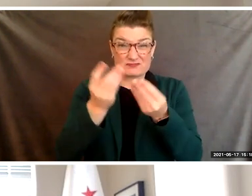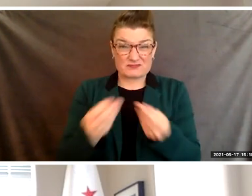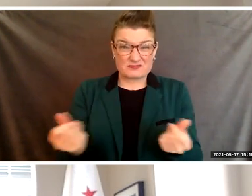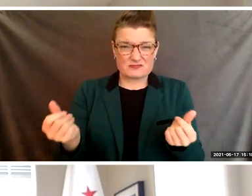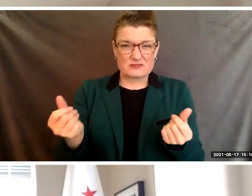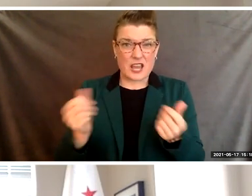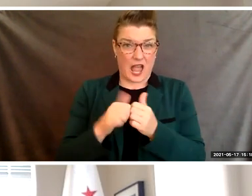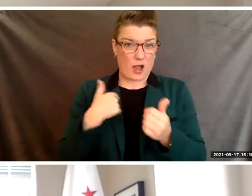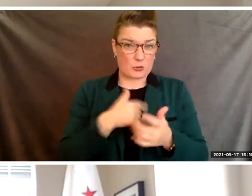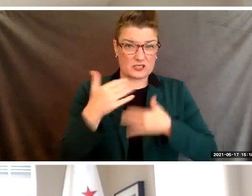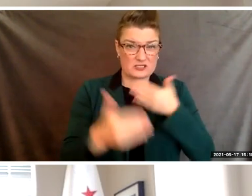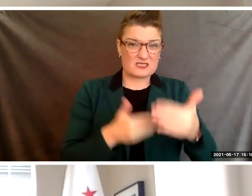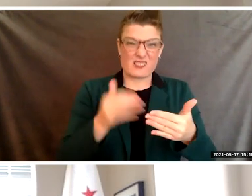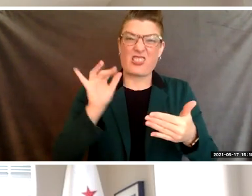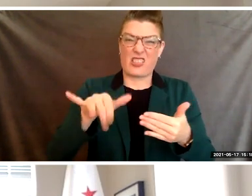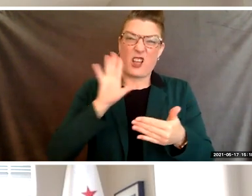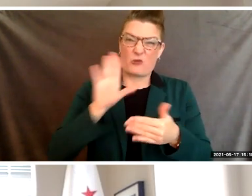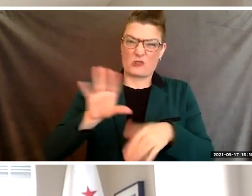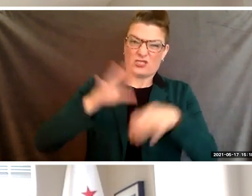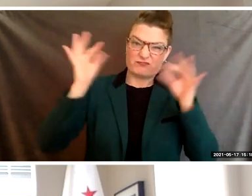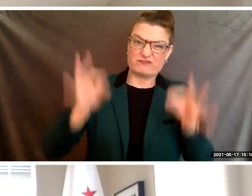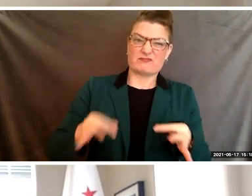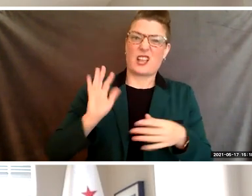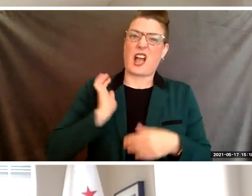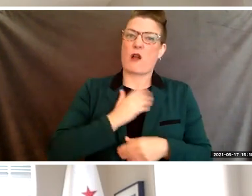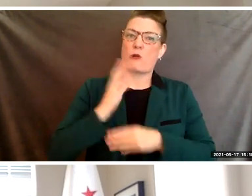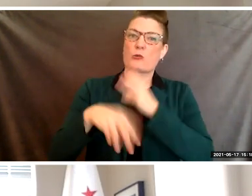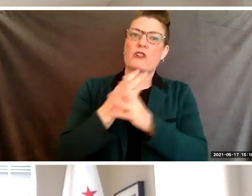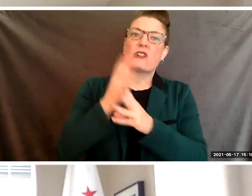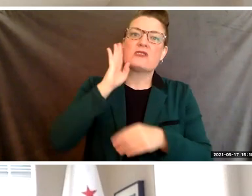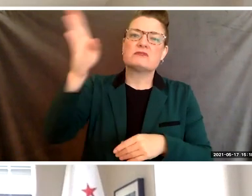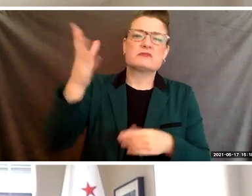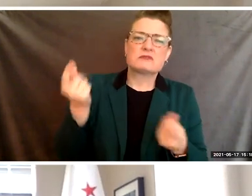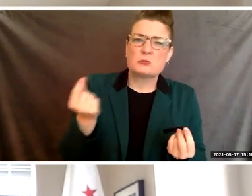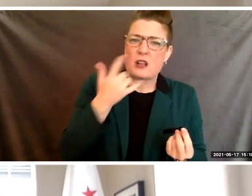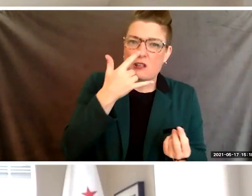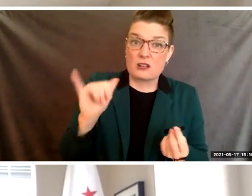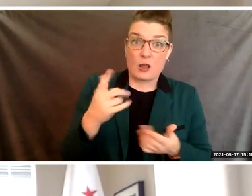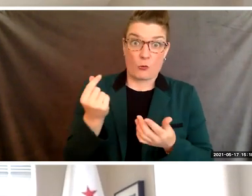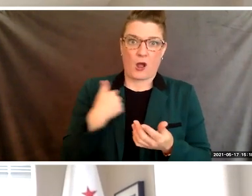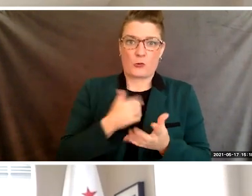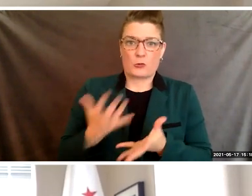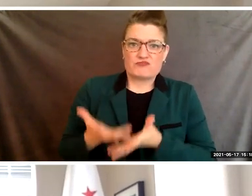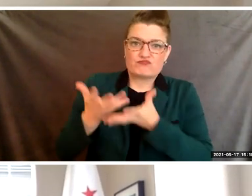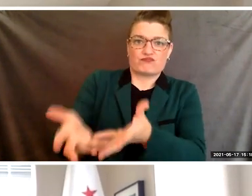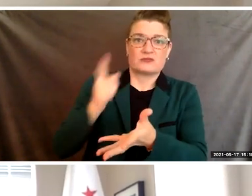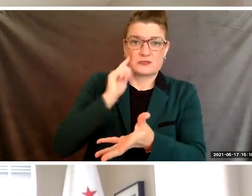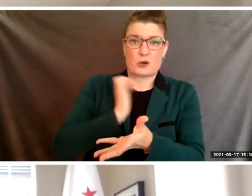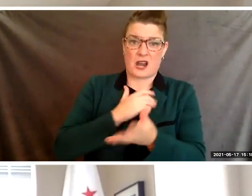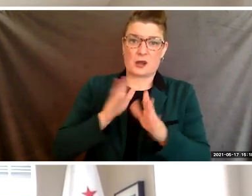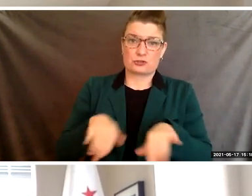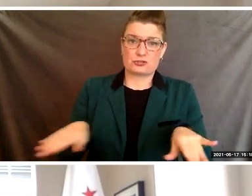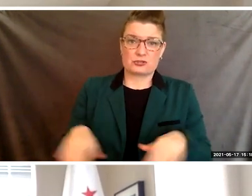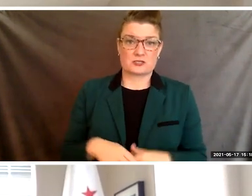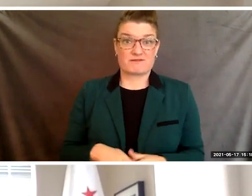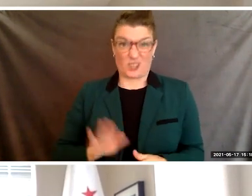of a world we will live in and leave for our children. Your responsibility is to use your education